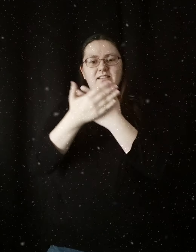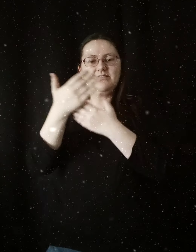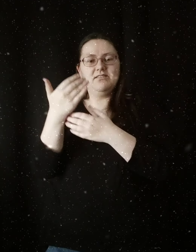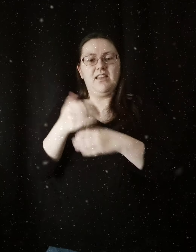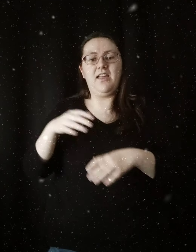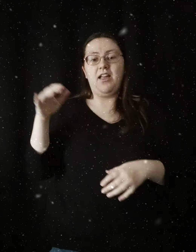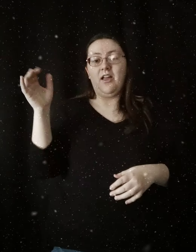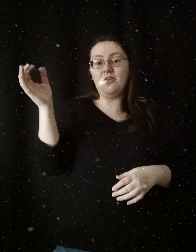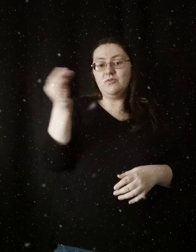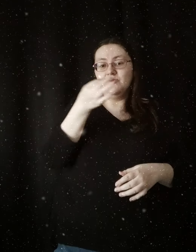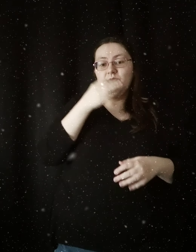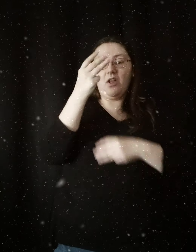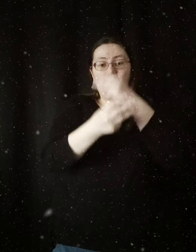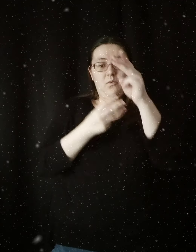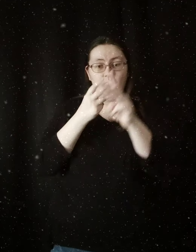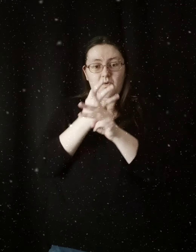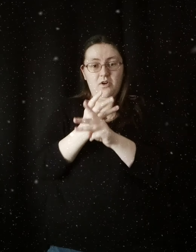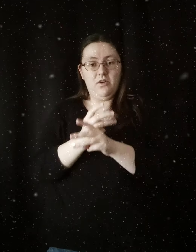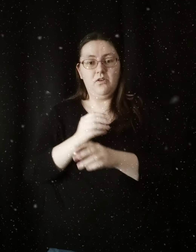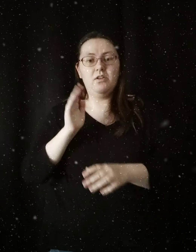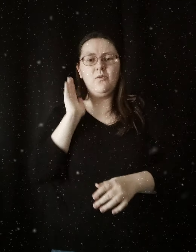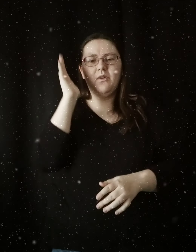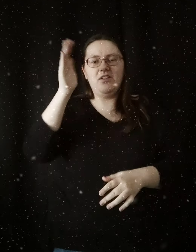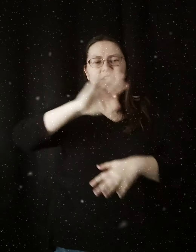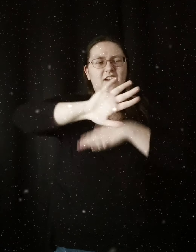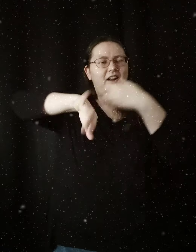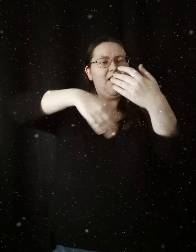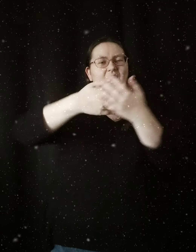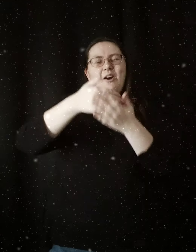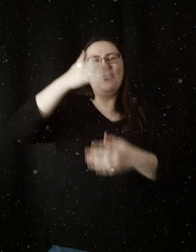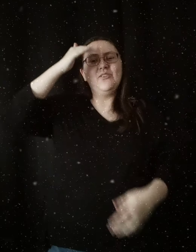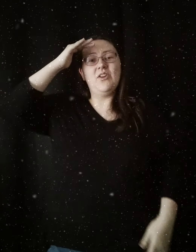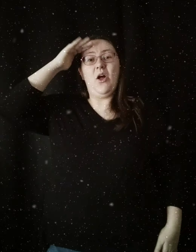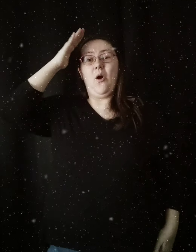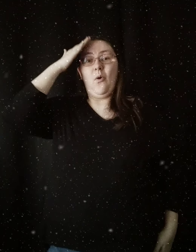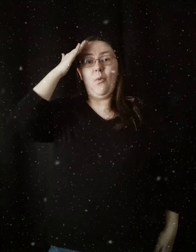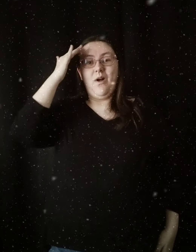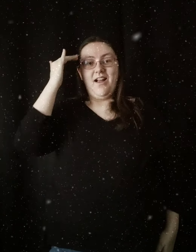And soon the world would all know why